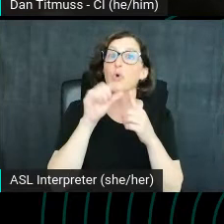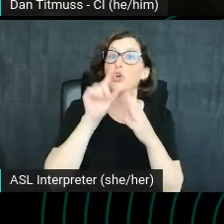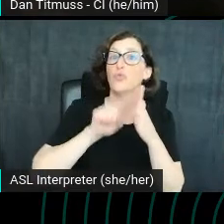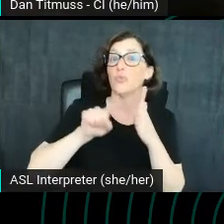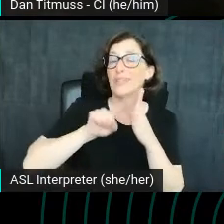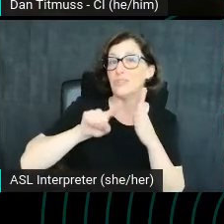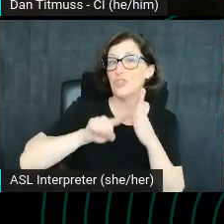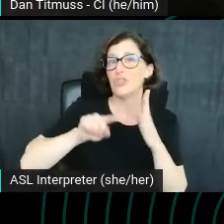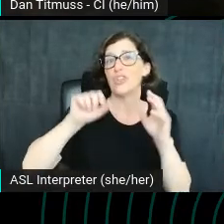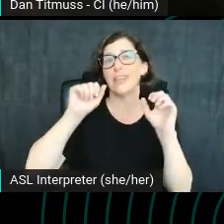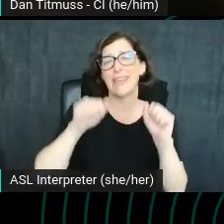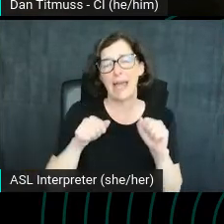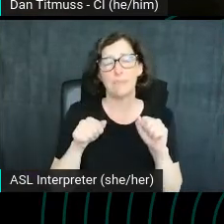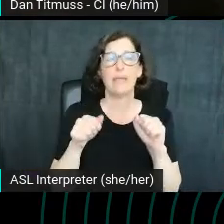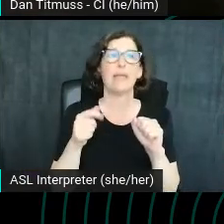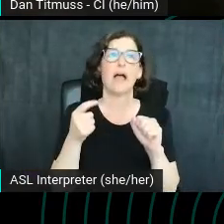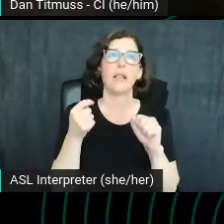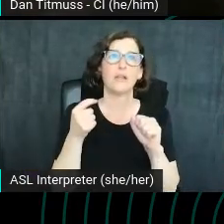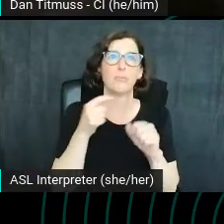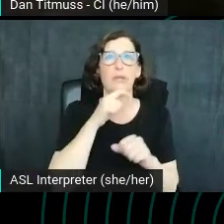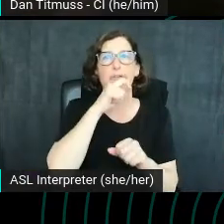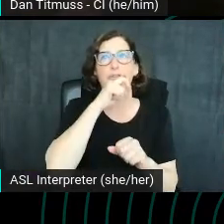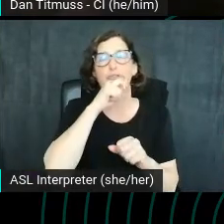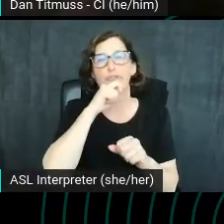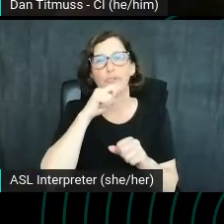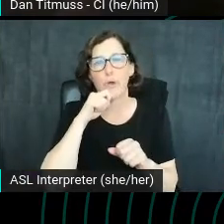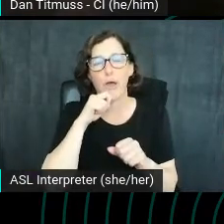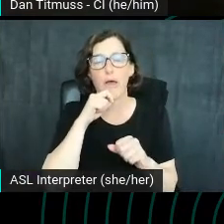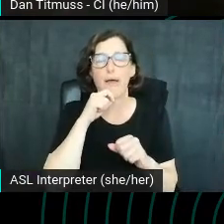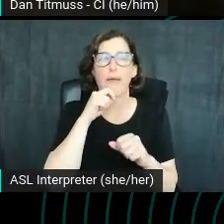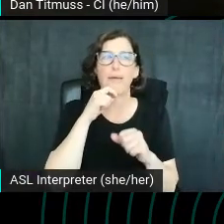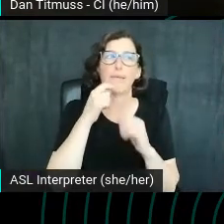get a little bit like dry and technical and I wish I had like a